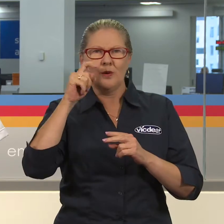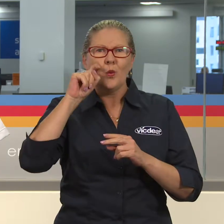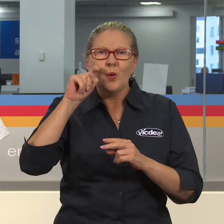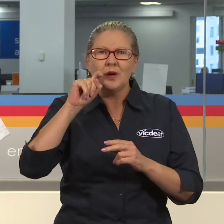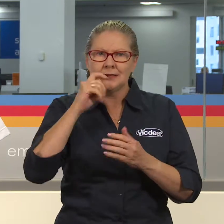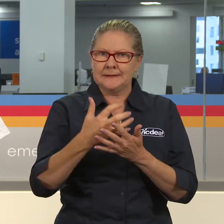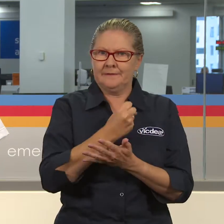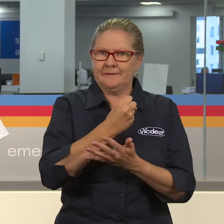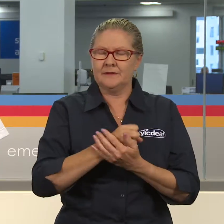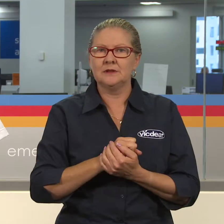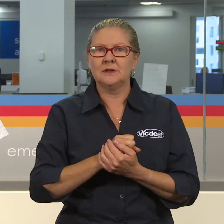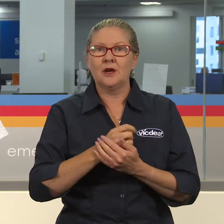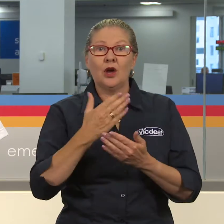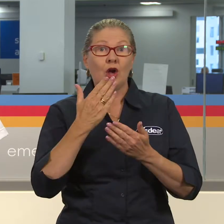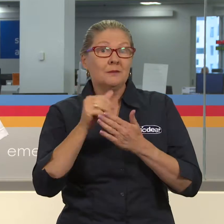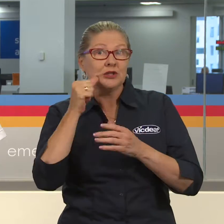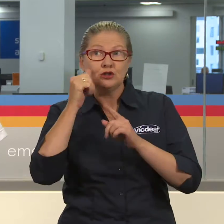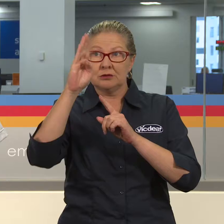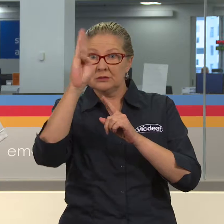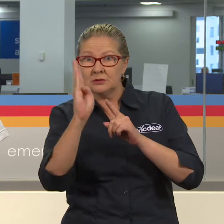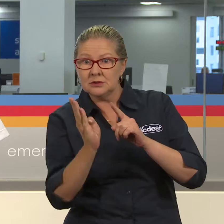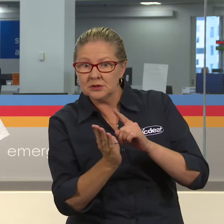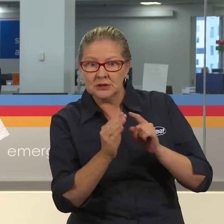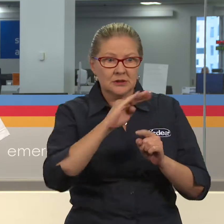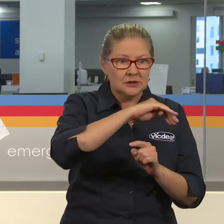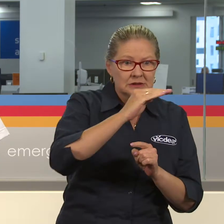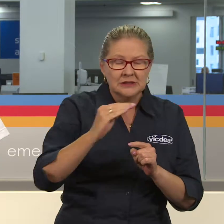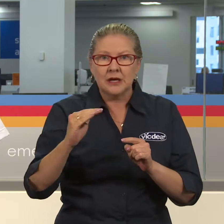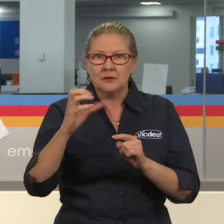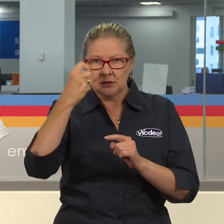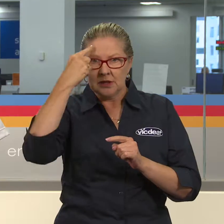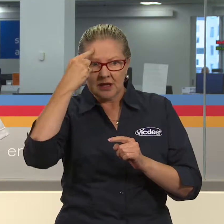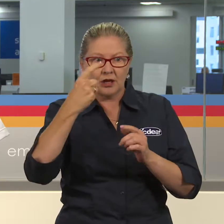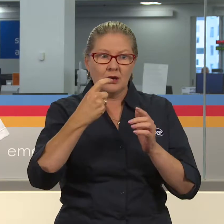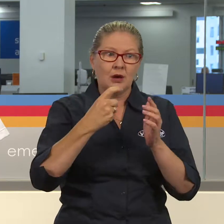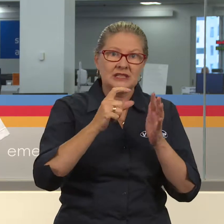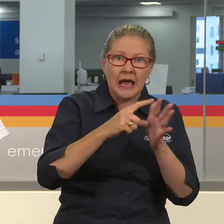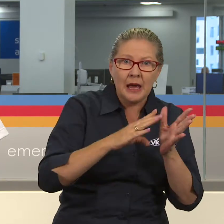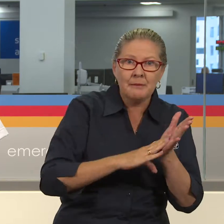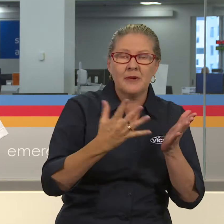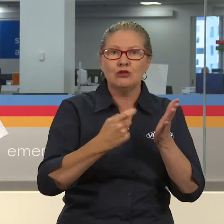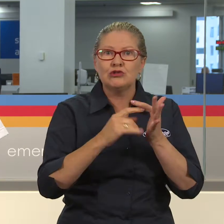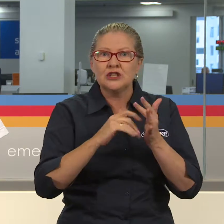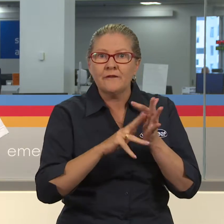But you also need to be very careful when we’re in inland waterways such as reservoirs, dams and also rivers.